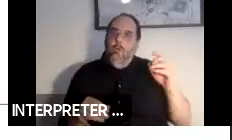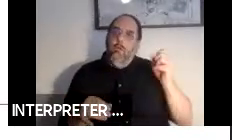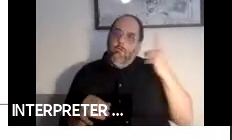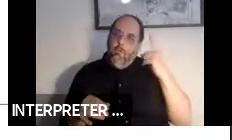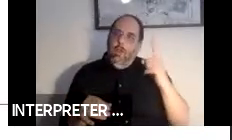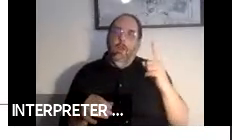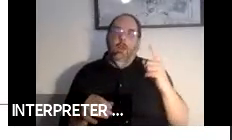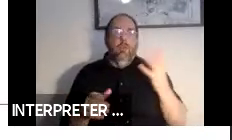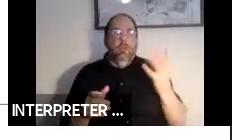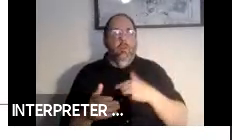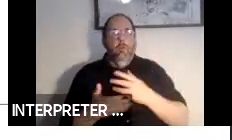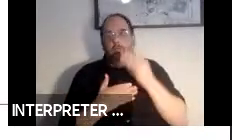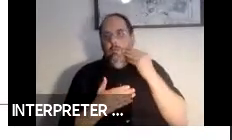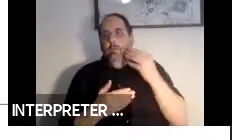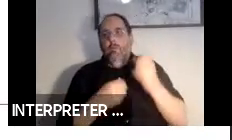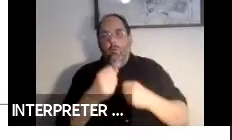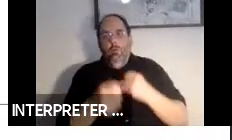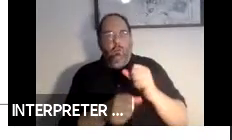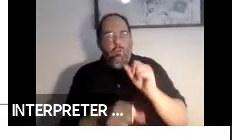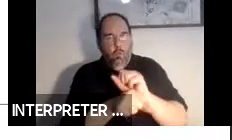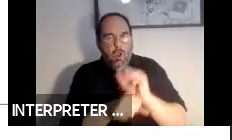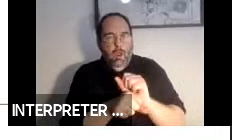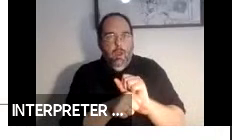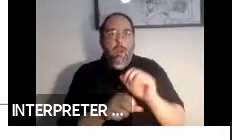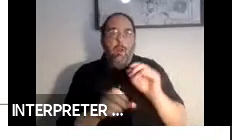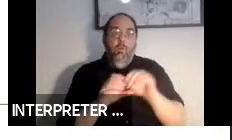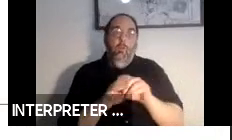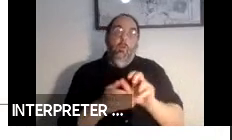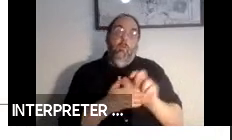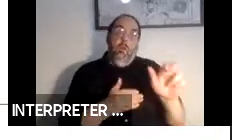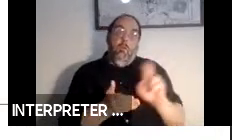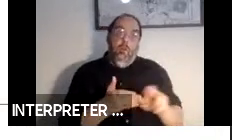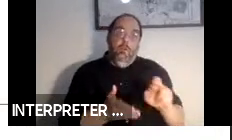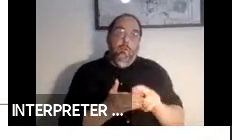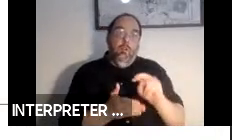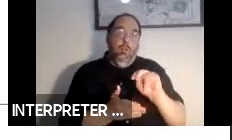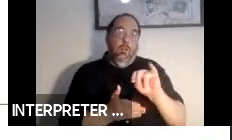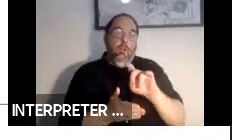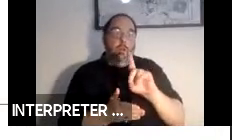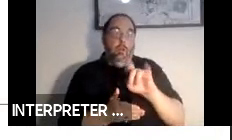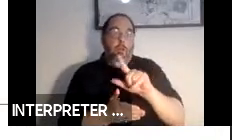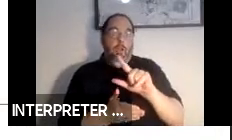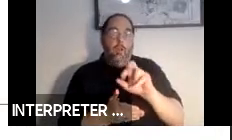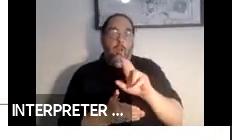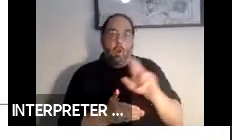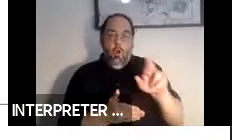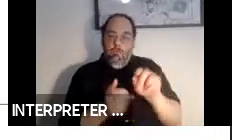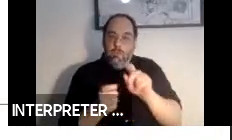over the years. This includes funded research from NIDILRR, specifically on accessible public